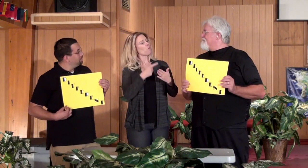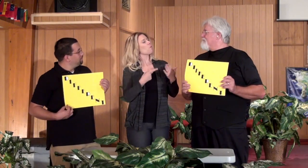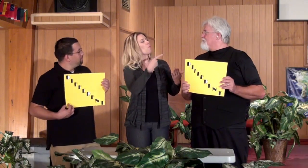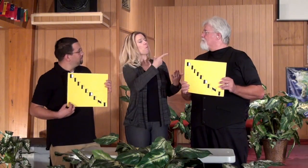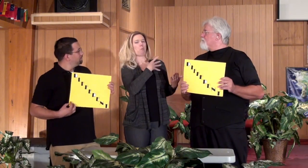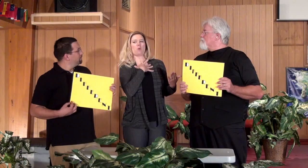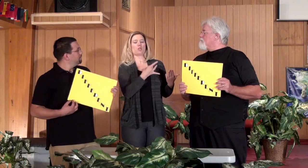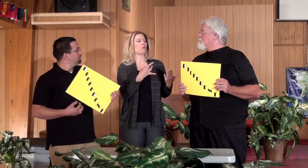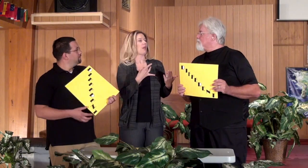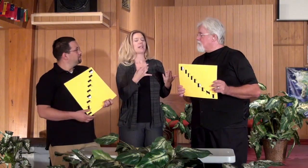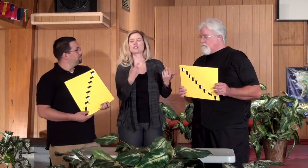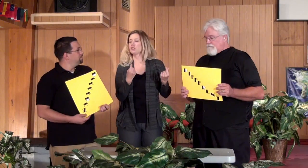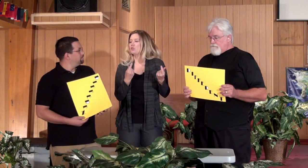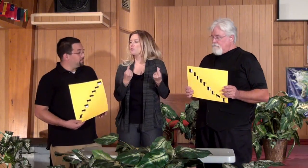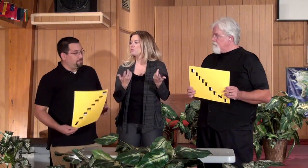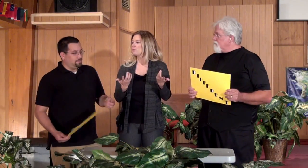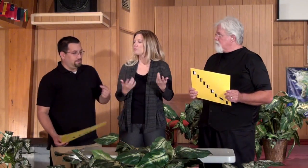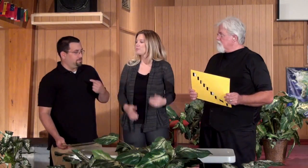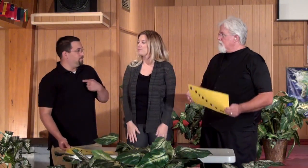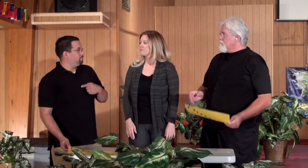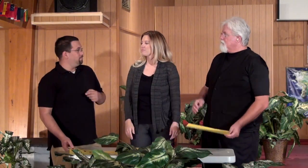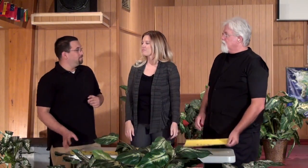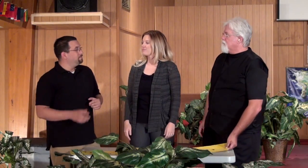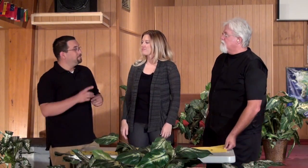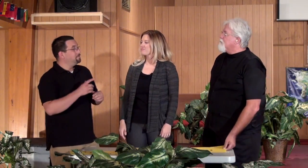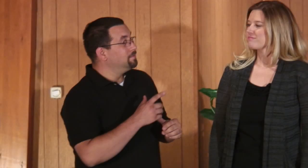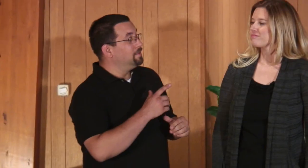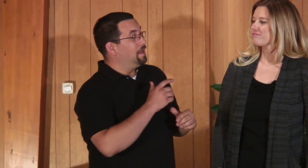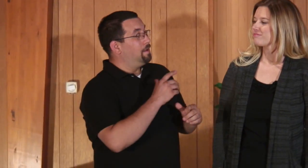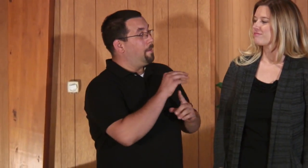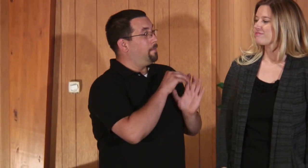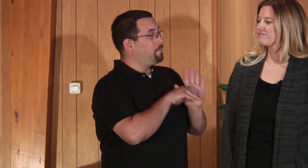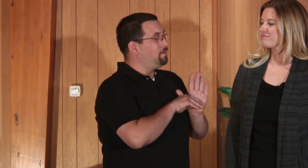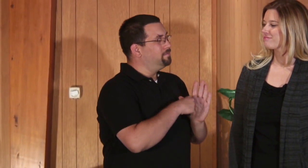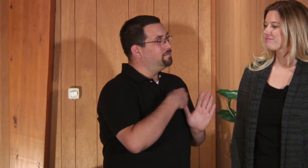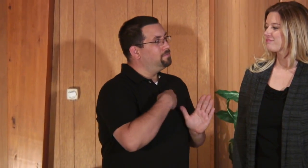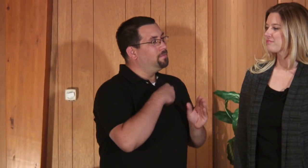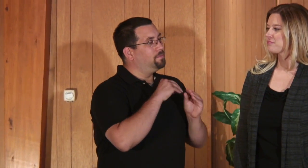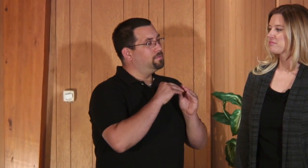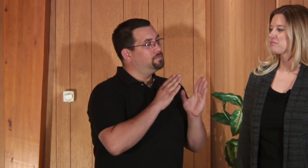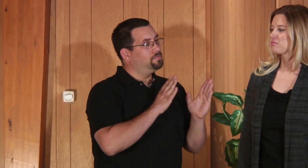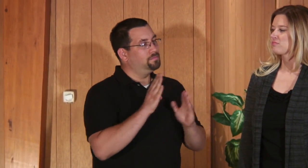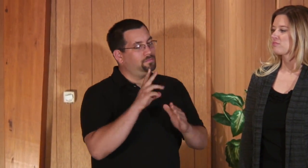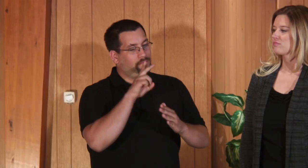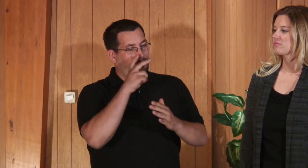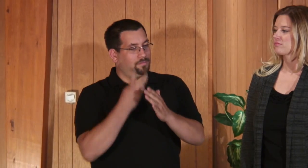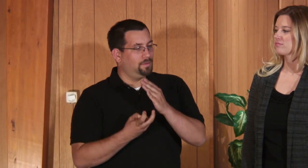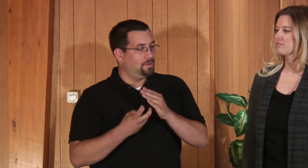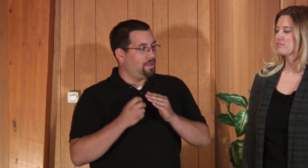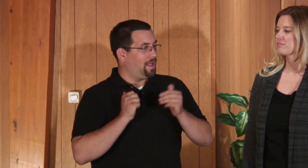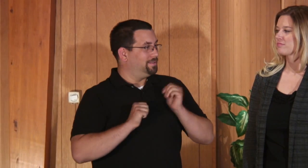what do you like to do what are your interests? Ryan: Modeling not so much my thing but I